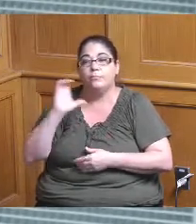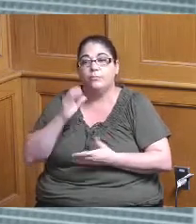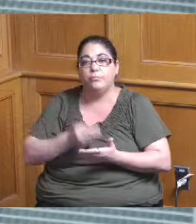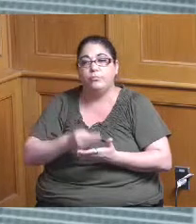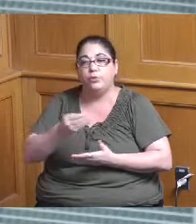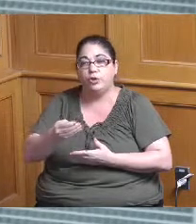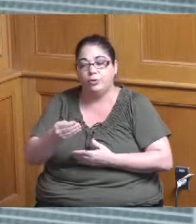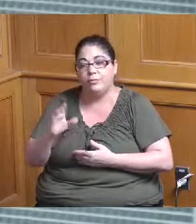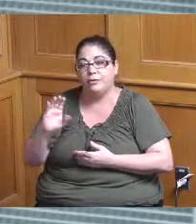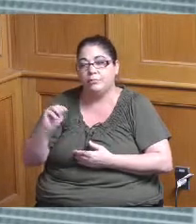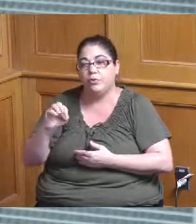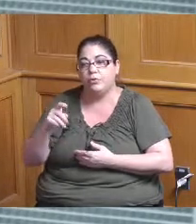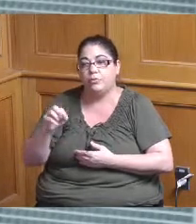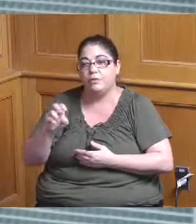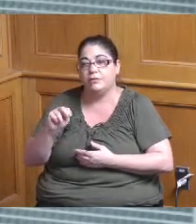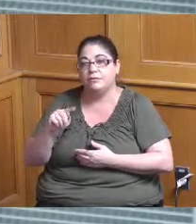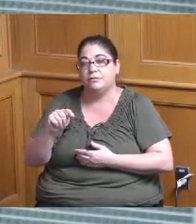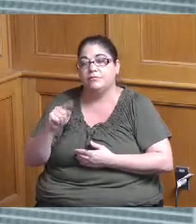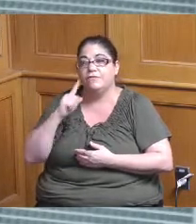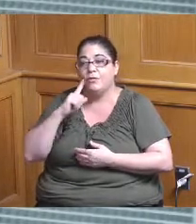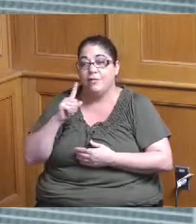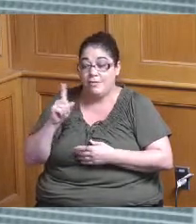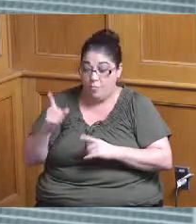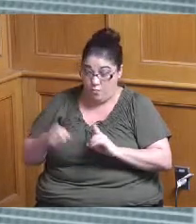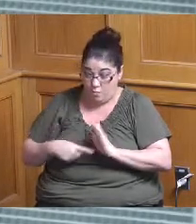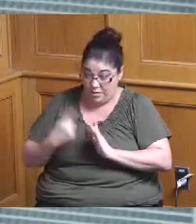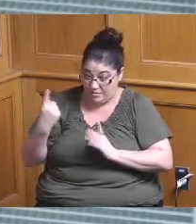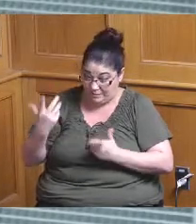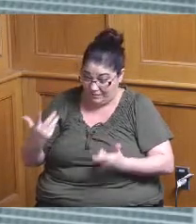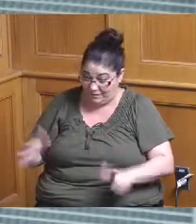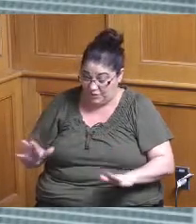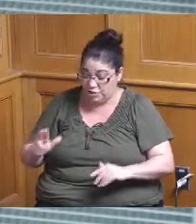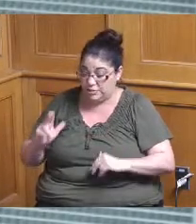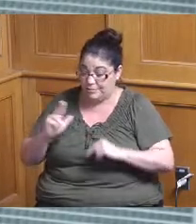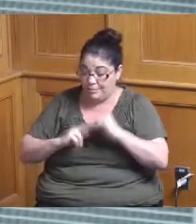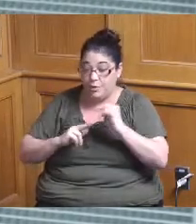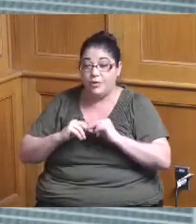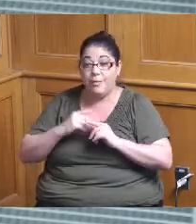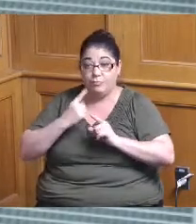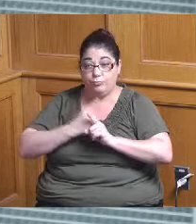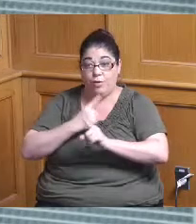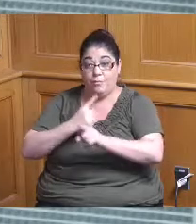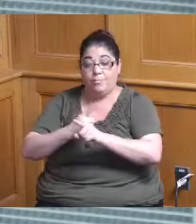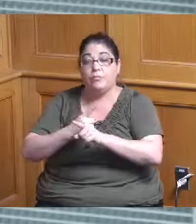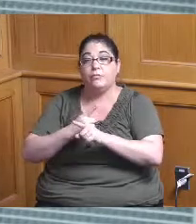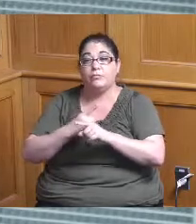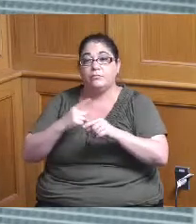and so the goal would be once we kind of build up a process in Engineering that that would then be